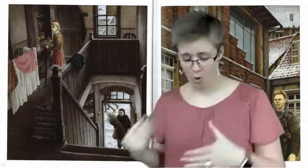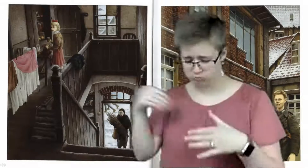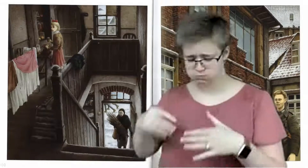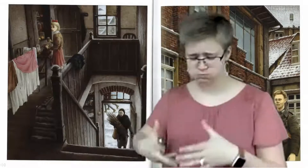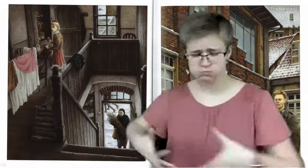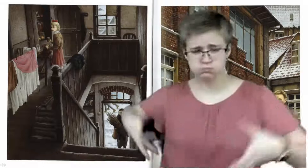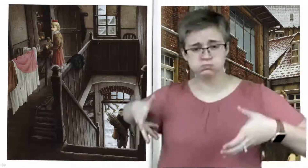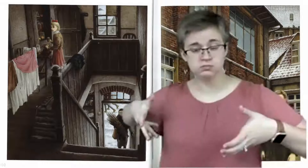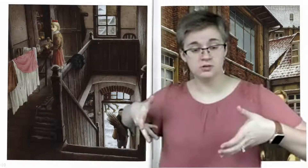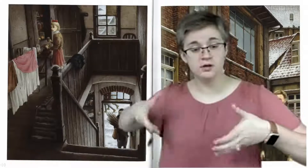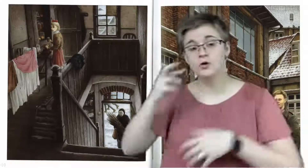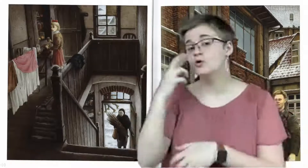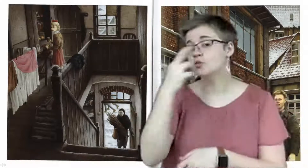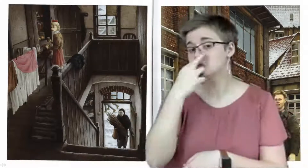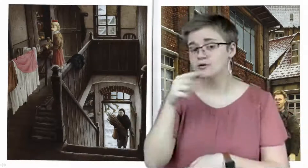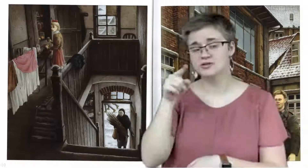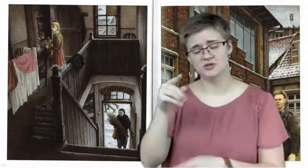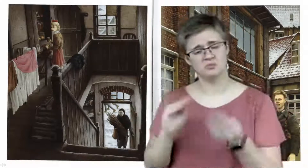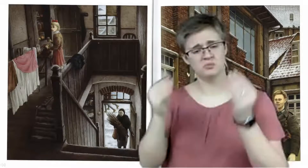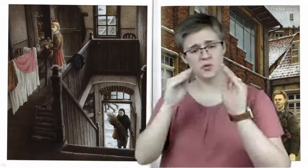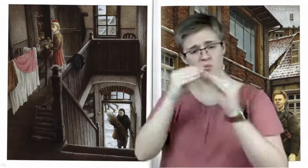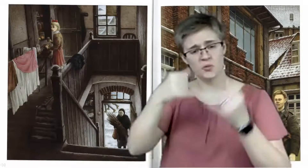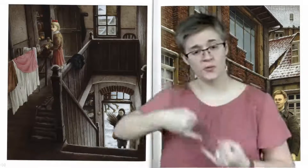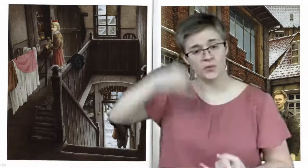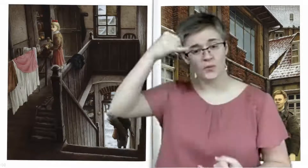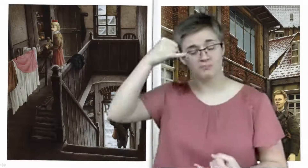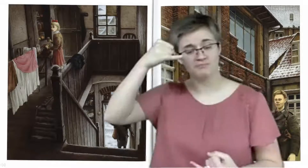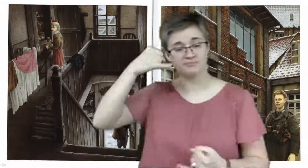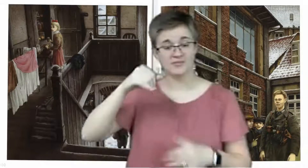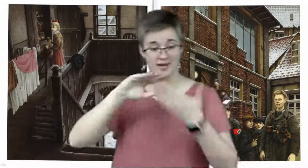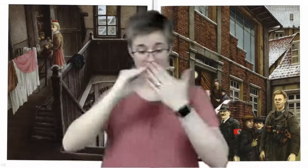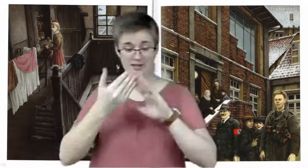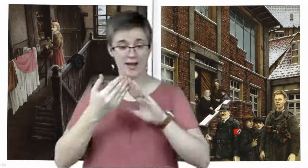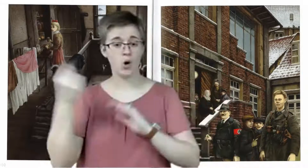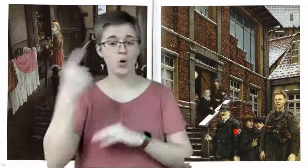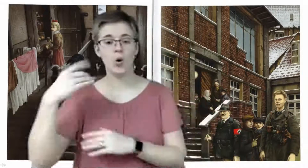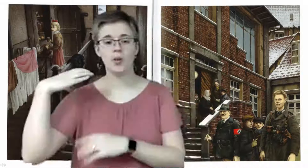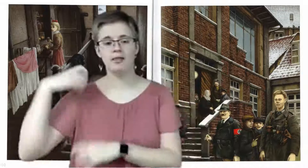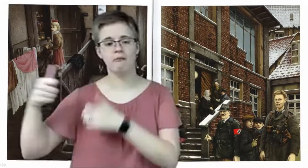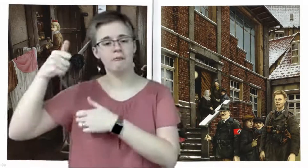Rose Blanche was getting thinner. In town, only the mayor was staying fat.